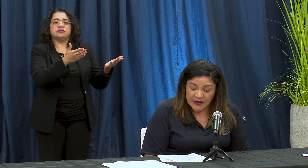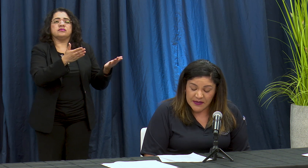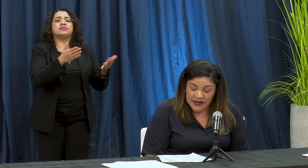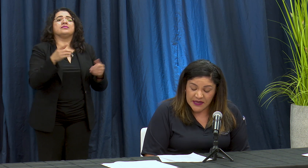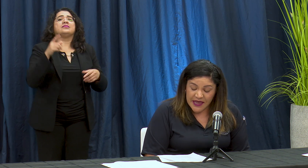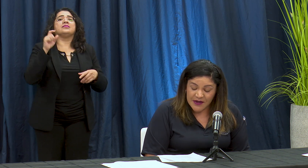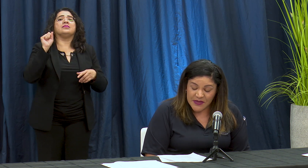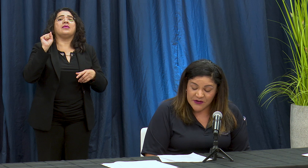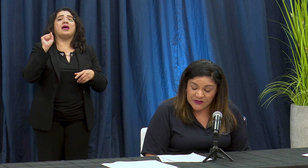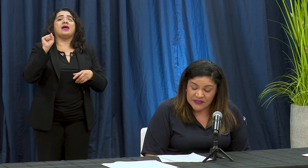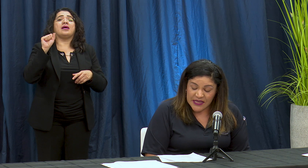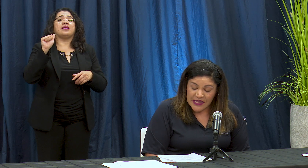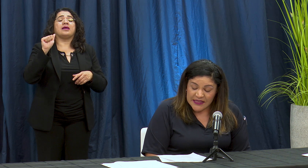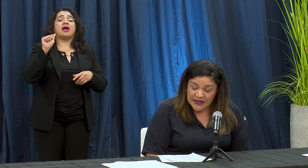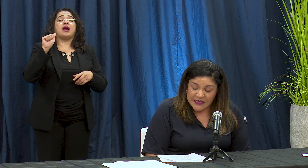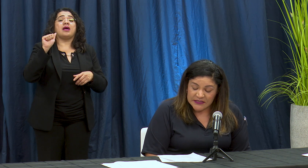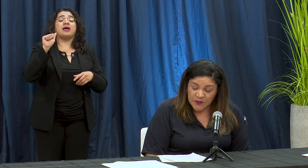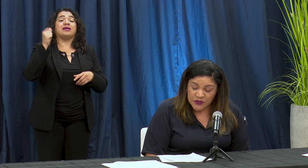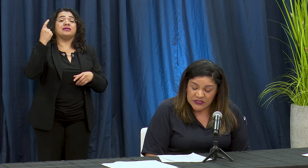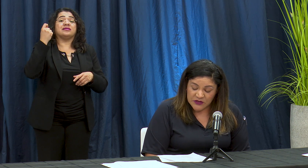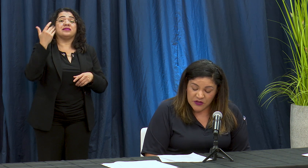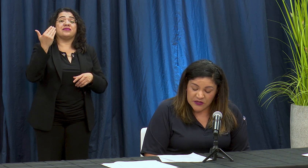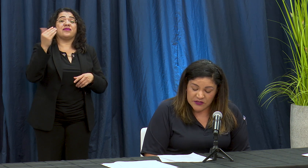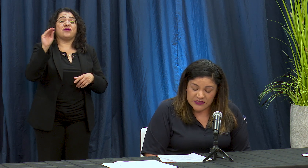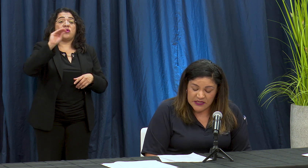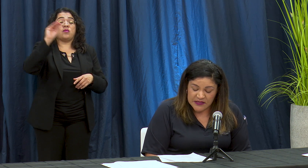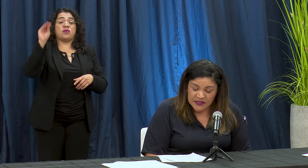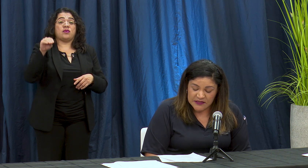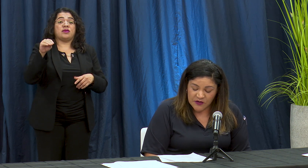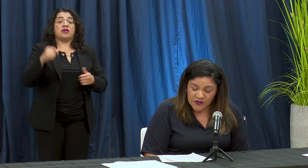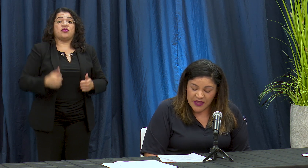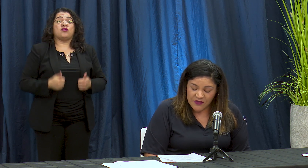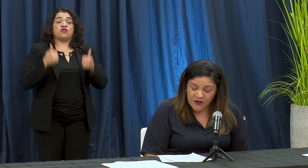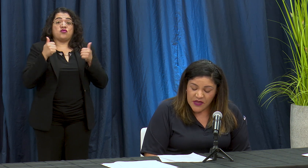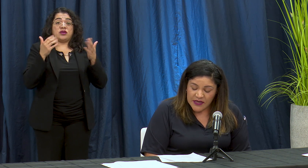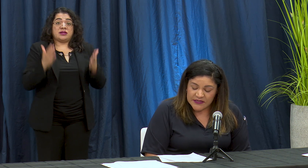al ver gay al menos elk in support ciento de los residentes el condado que